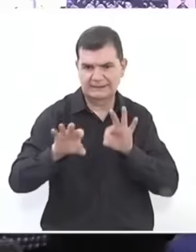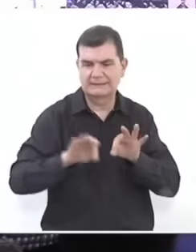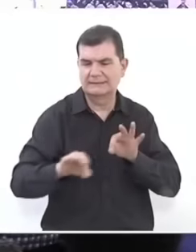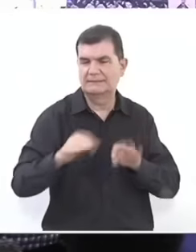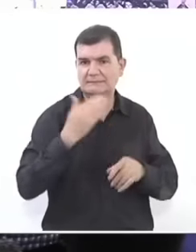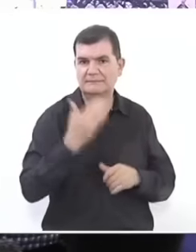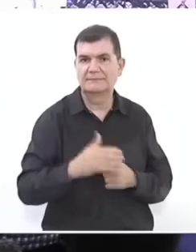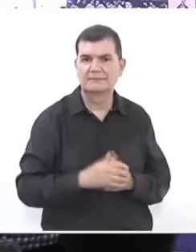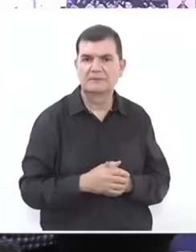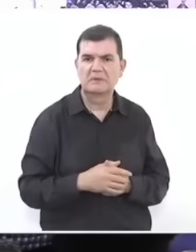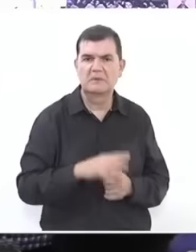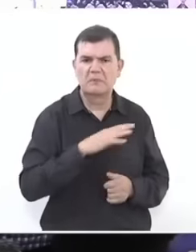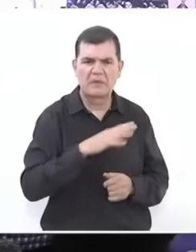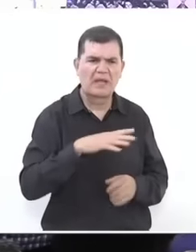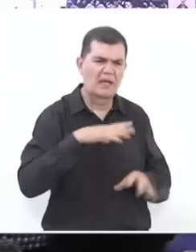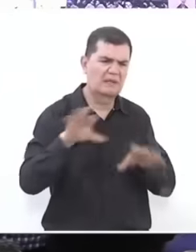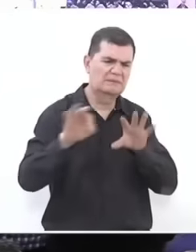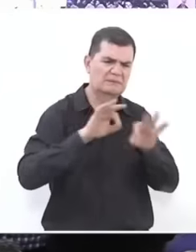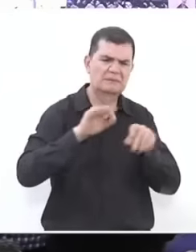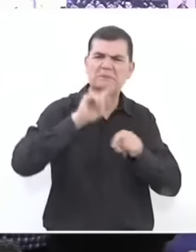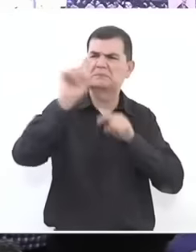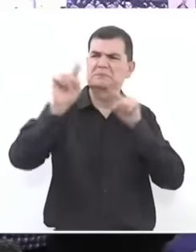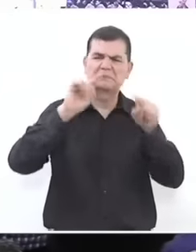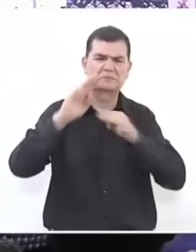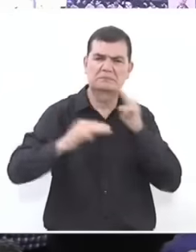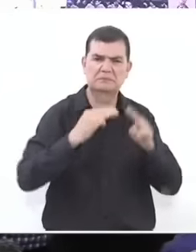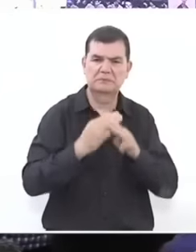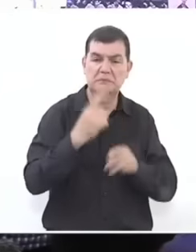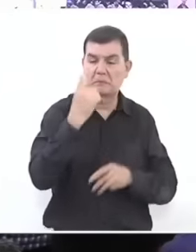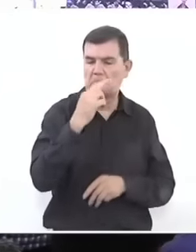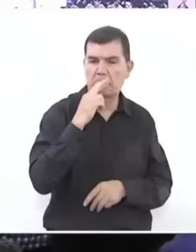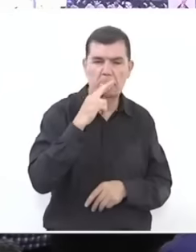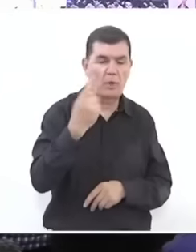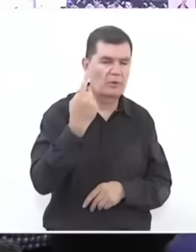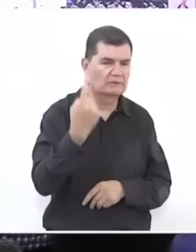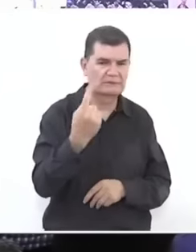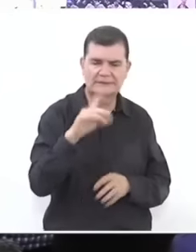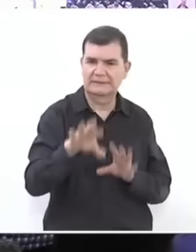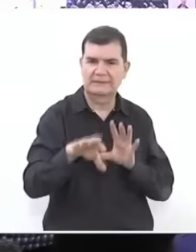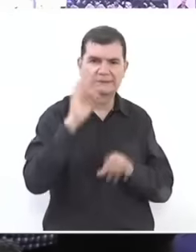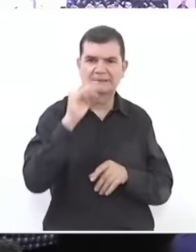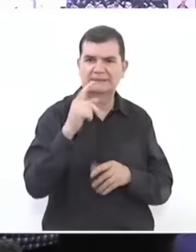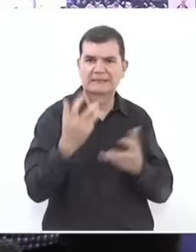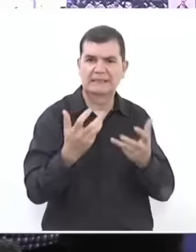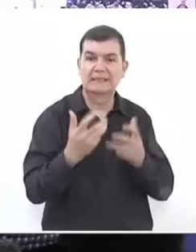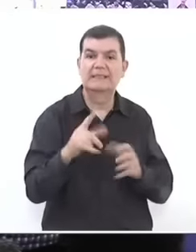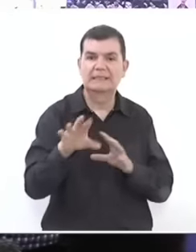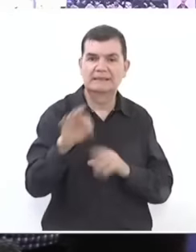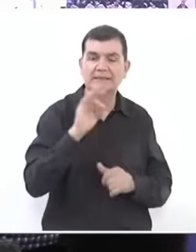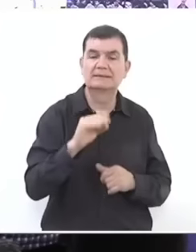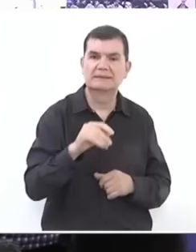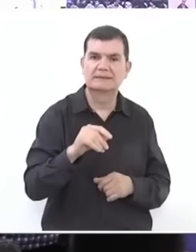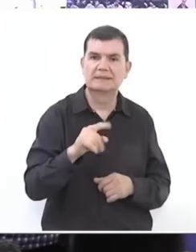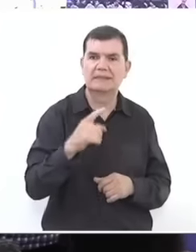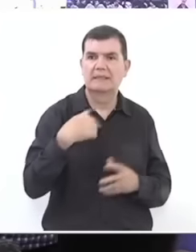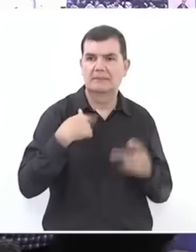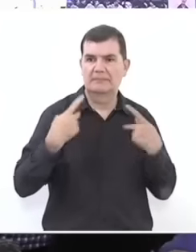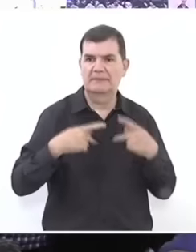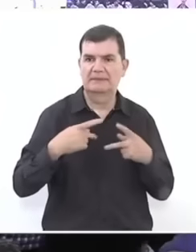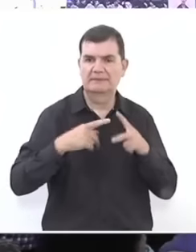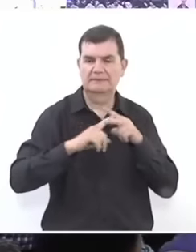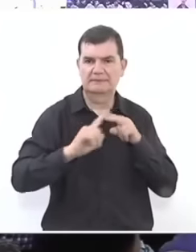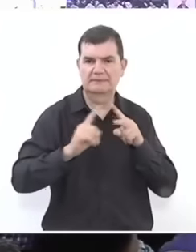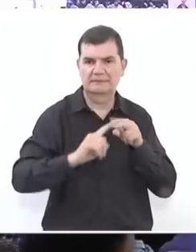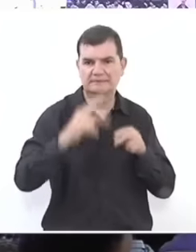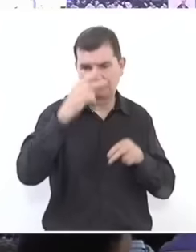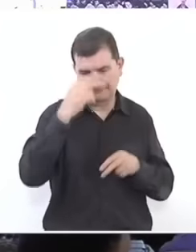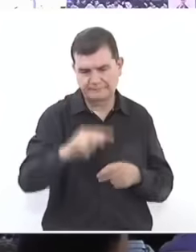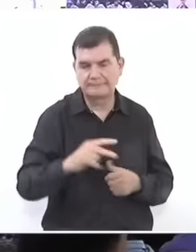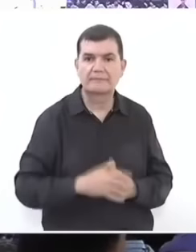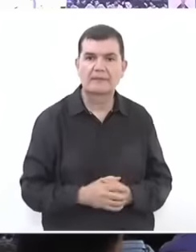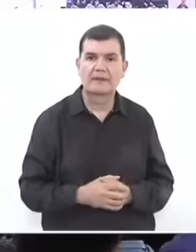. The most desired are the Mexicans who, by the way,